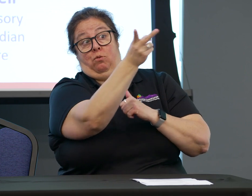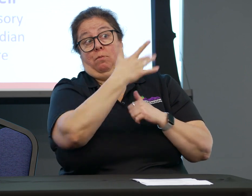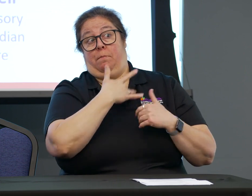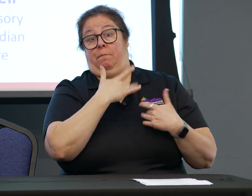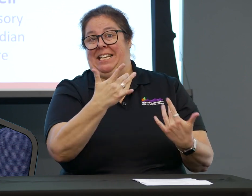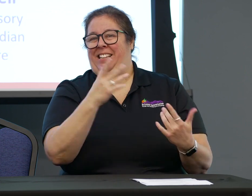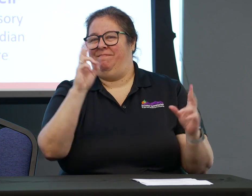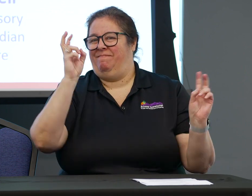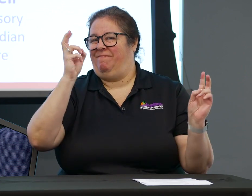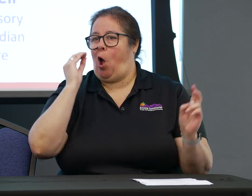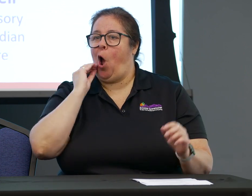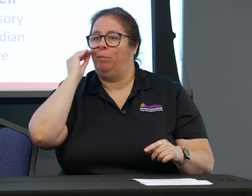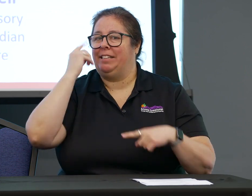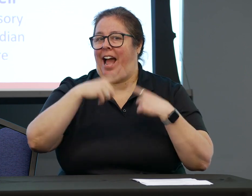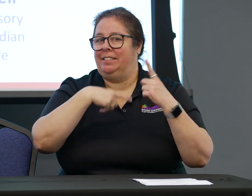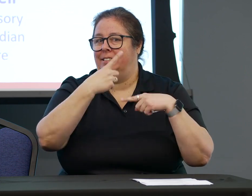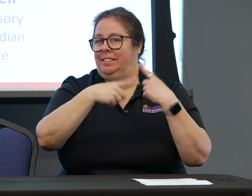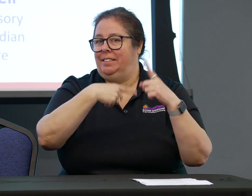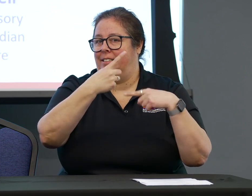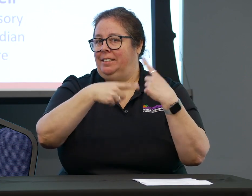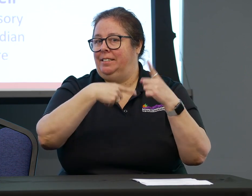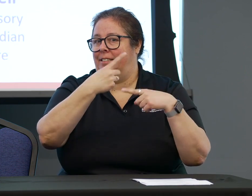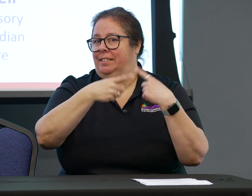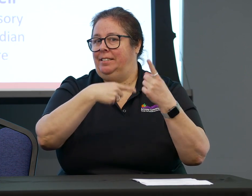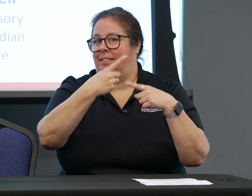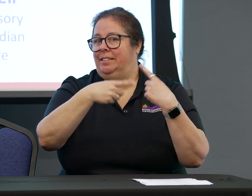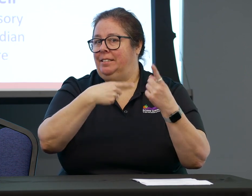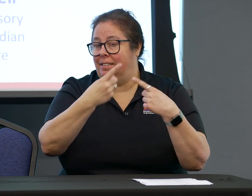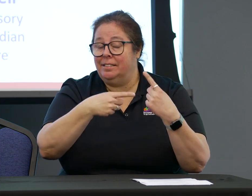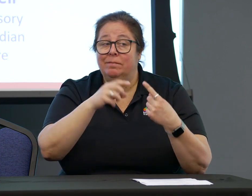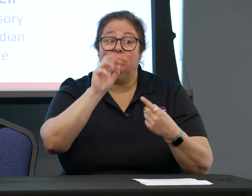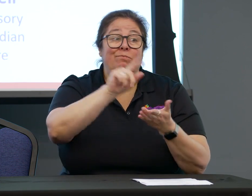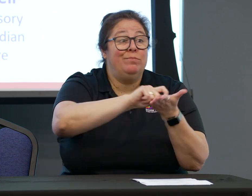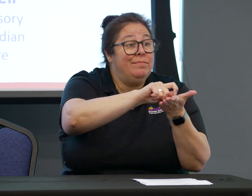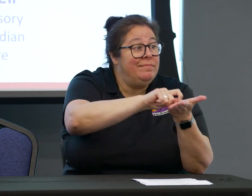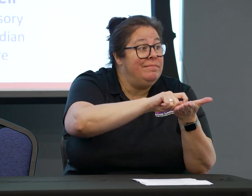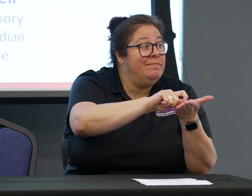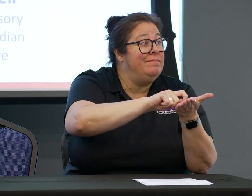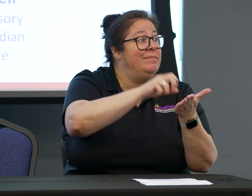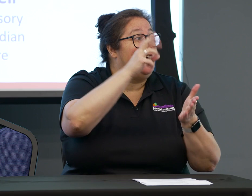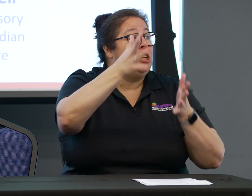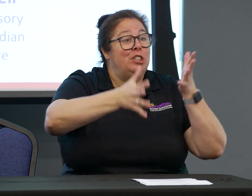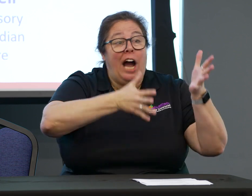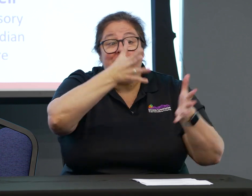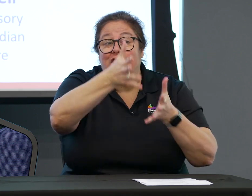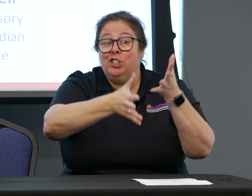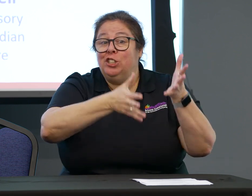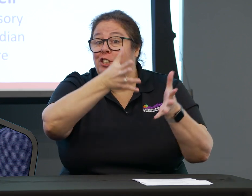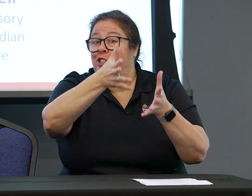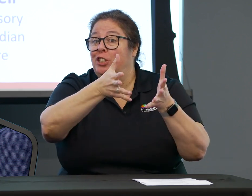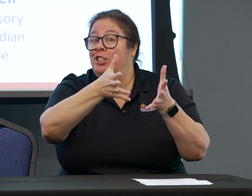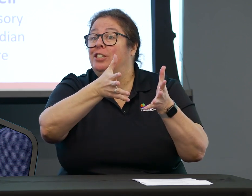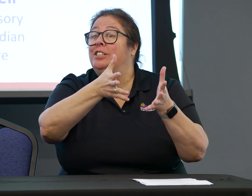not being able to communicate with their parents and lots of family developing what we call home signs.